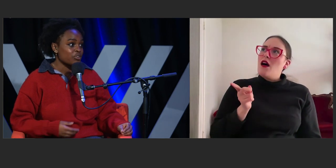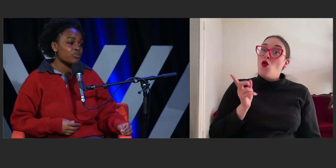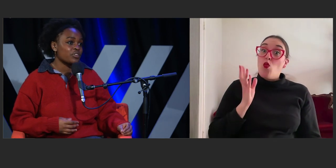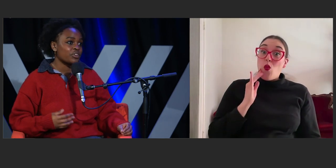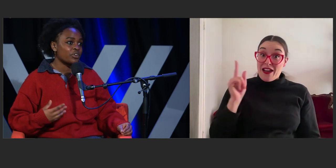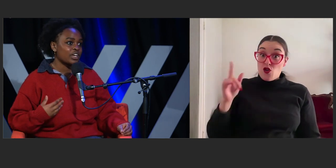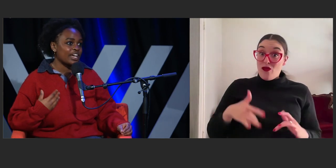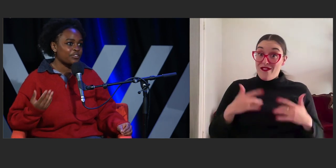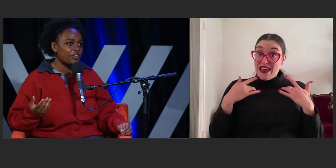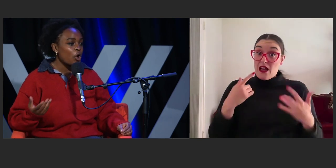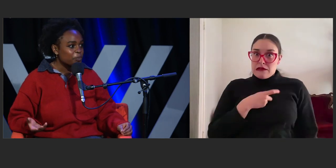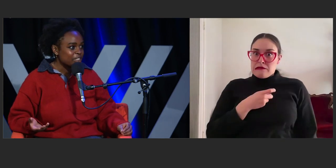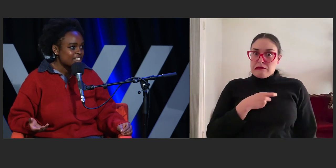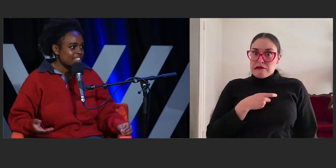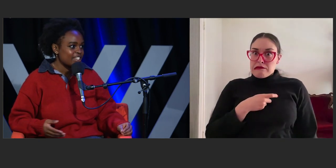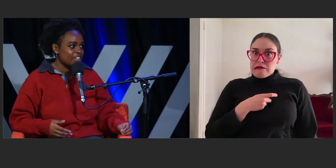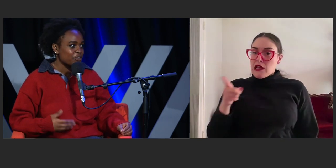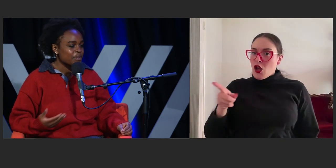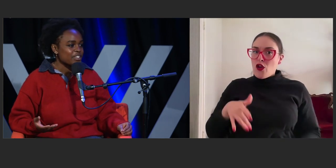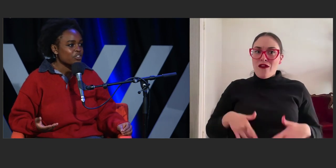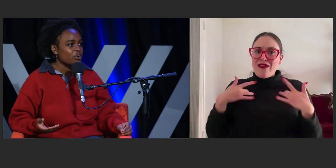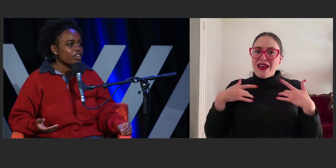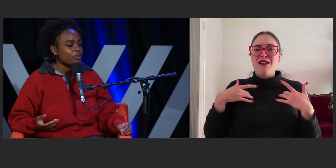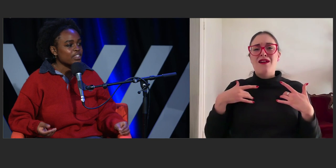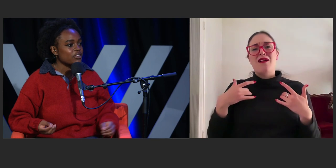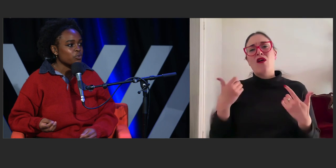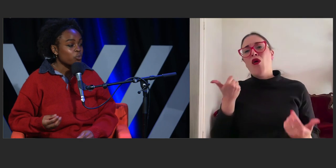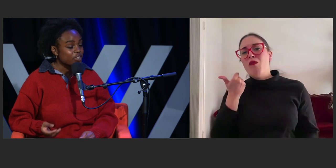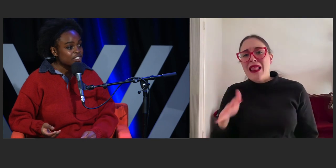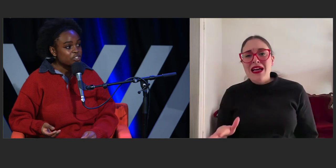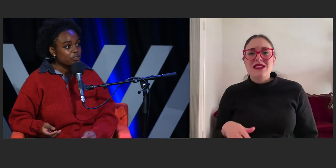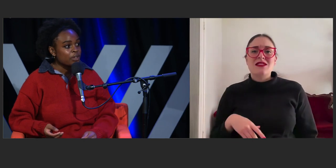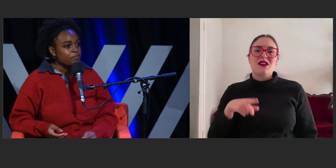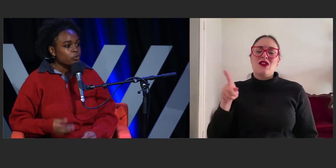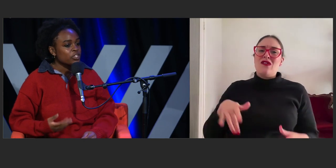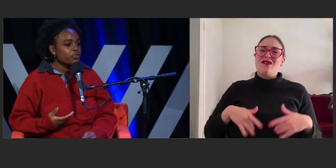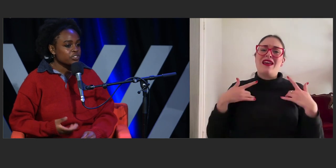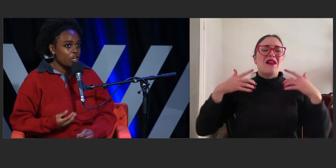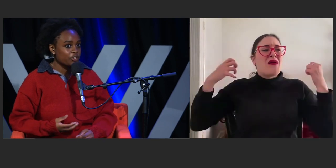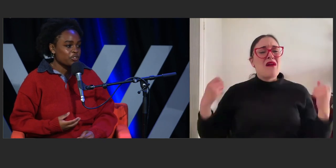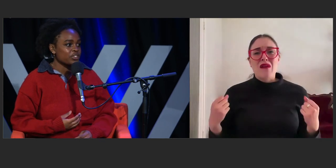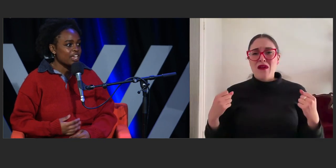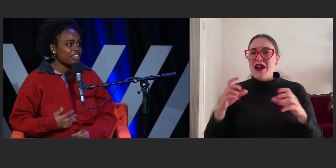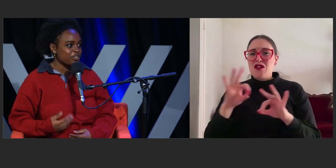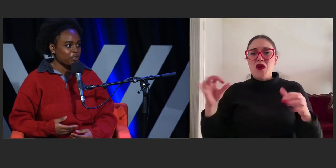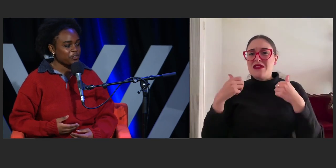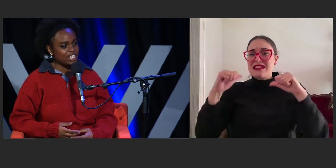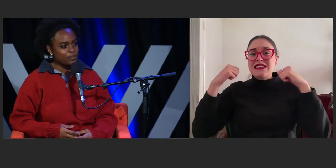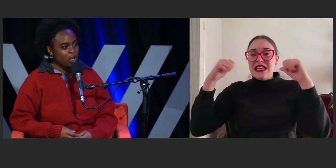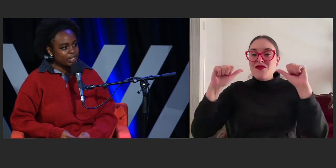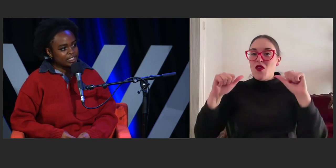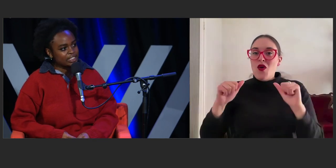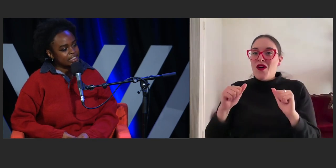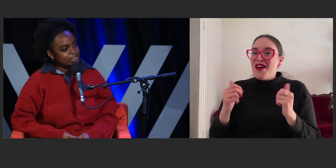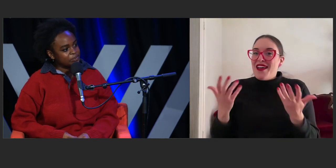or you feel kind of hopeless that you know something's not going the way that you want it to, where do you return to to get that resolve to keep going?